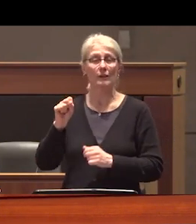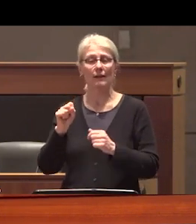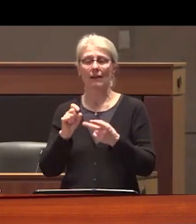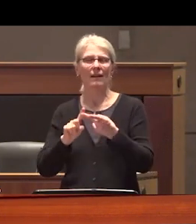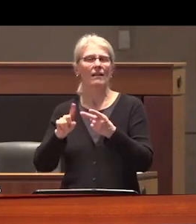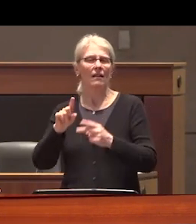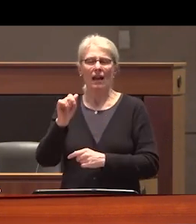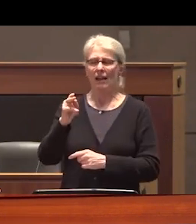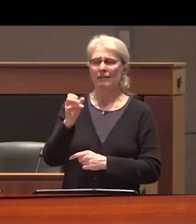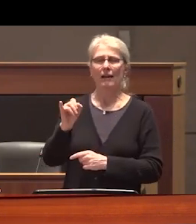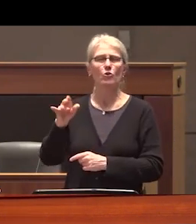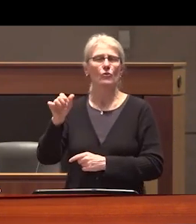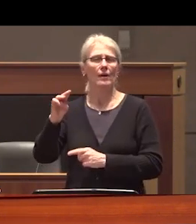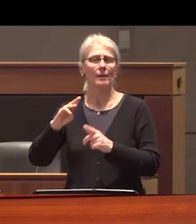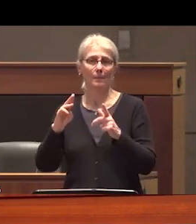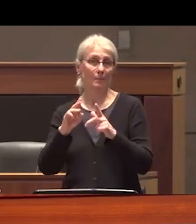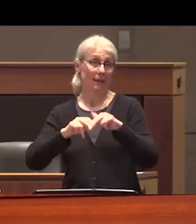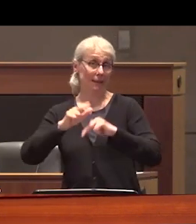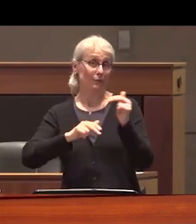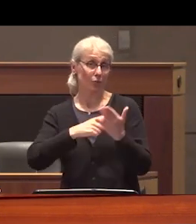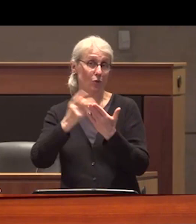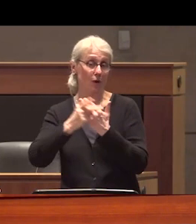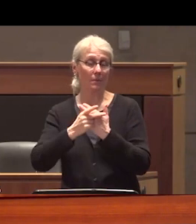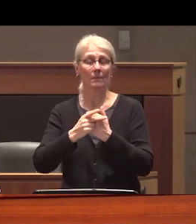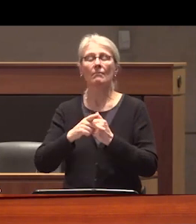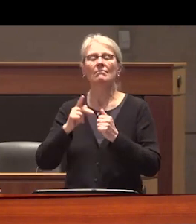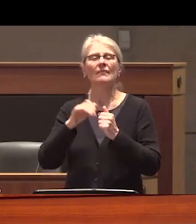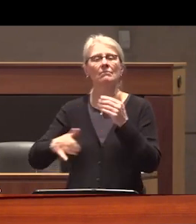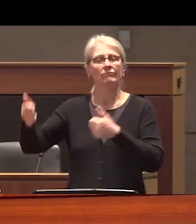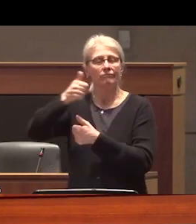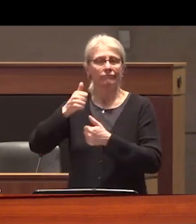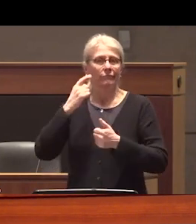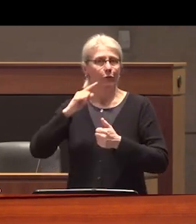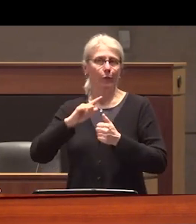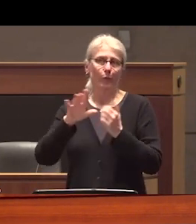capacity building program that function as the overarching framework through which the a federal